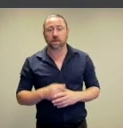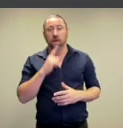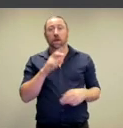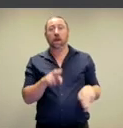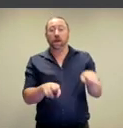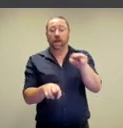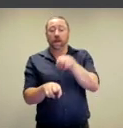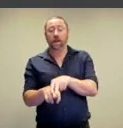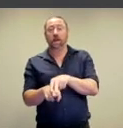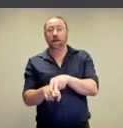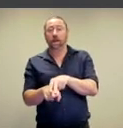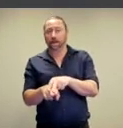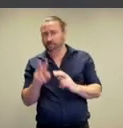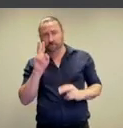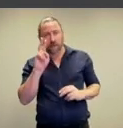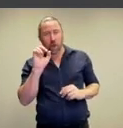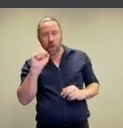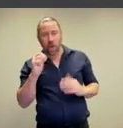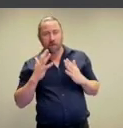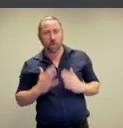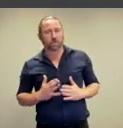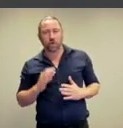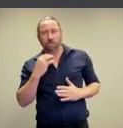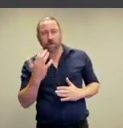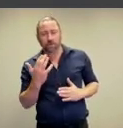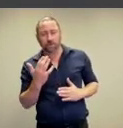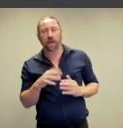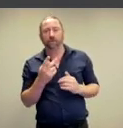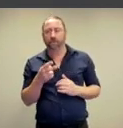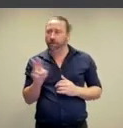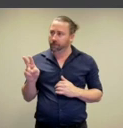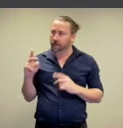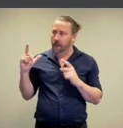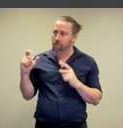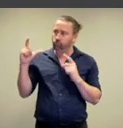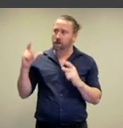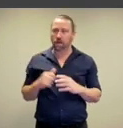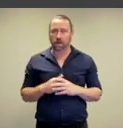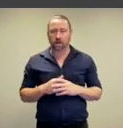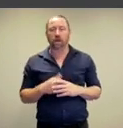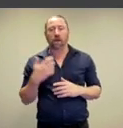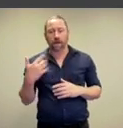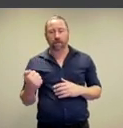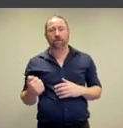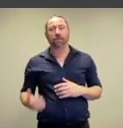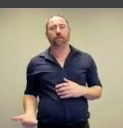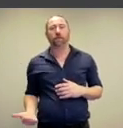Her body is almost entirely hidden by her partner